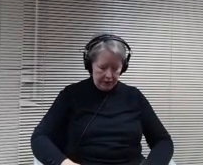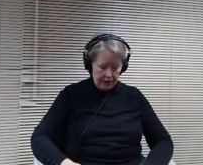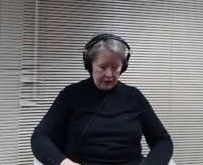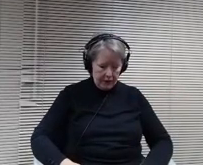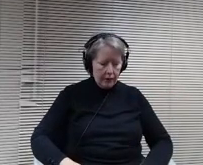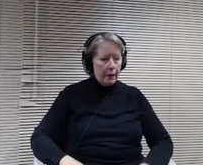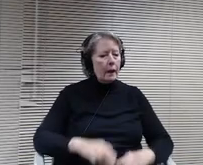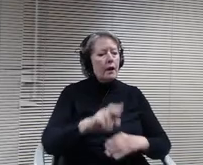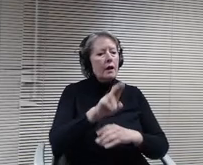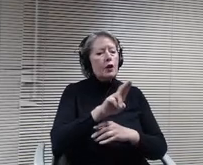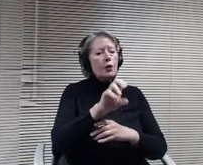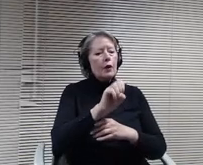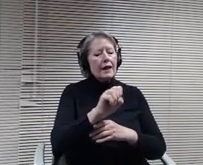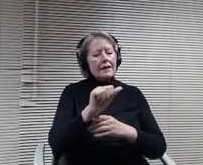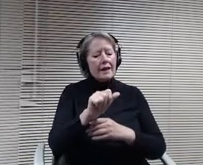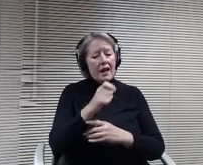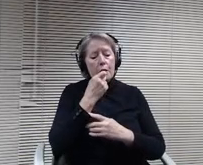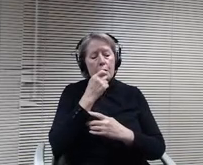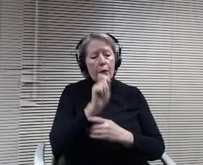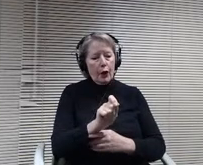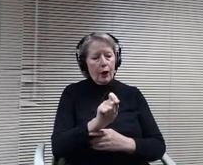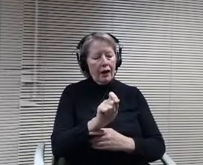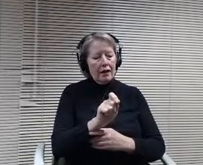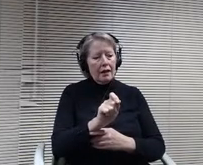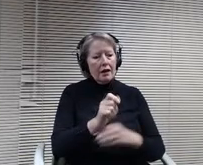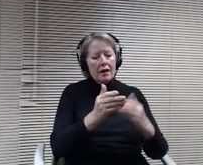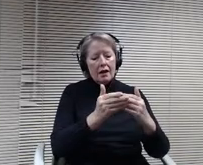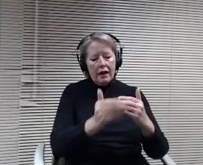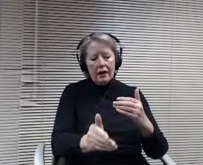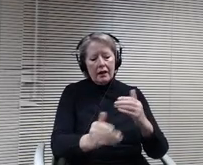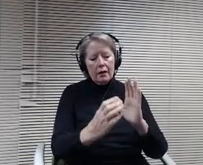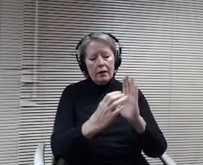remainder of the paragraph would be struck and replaced with